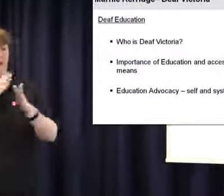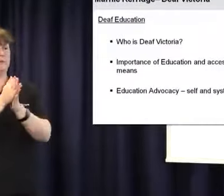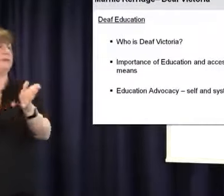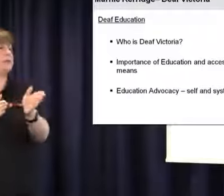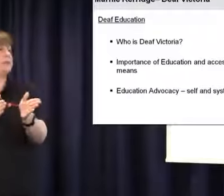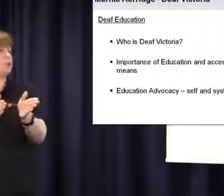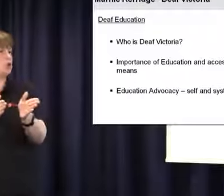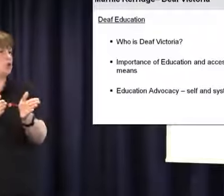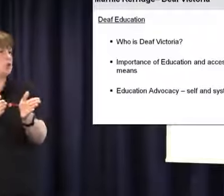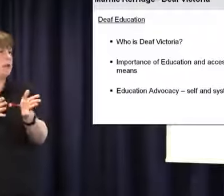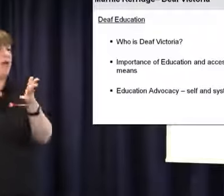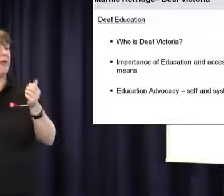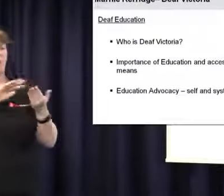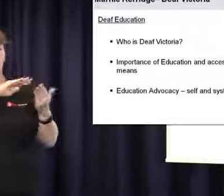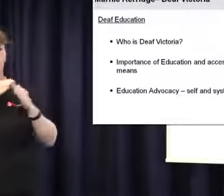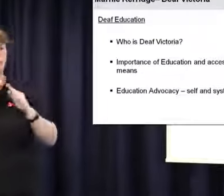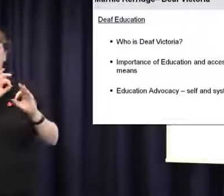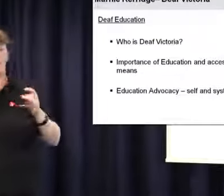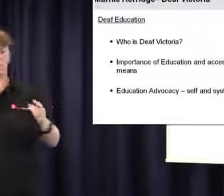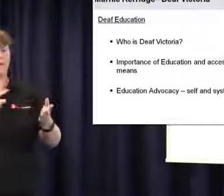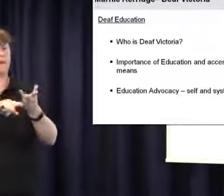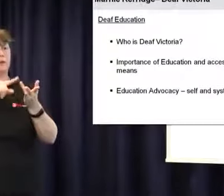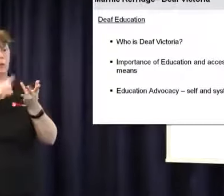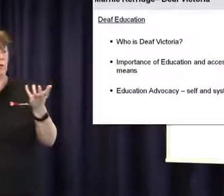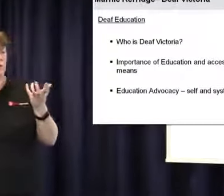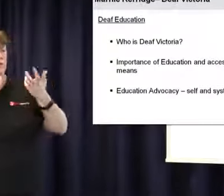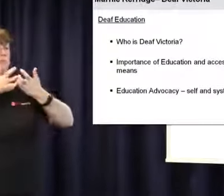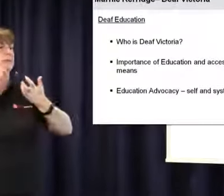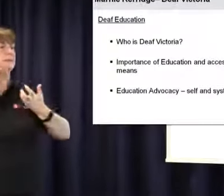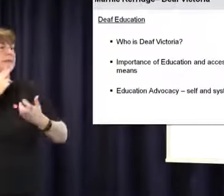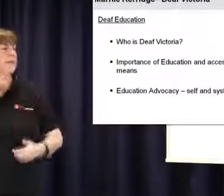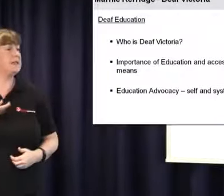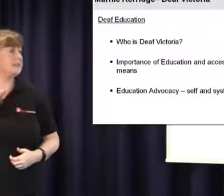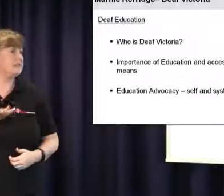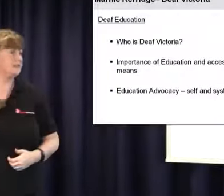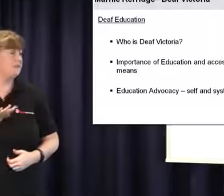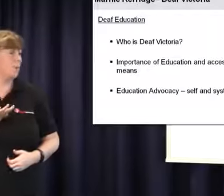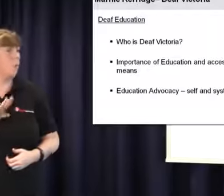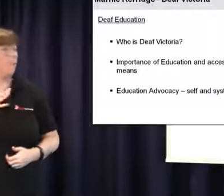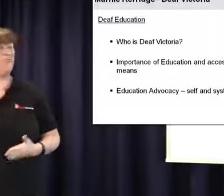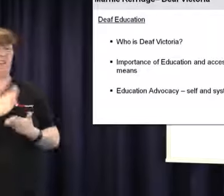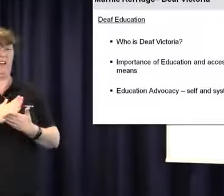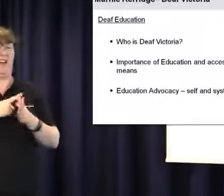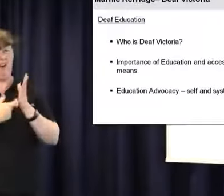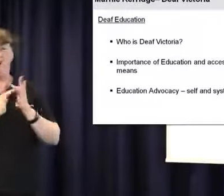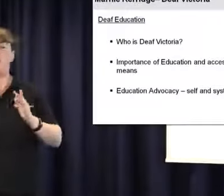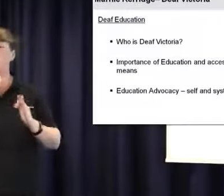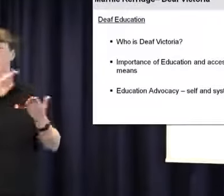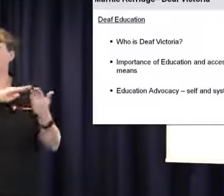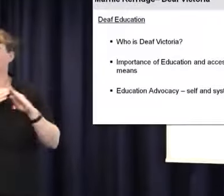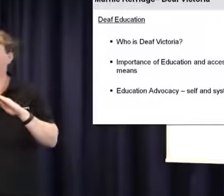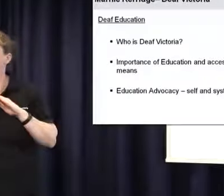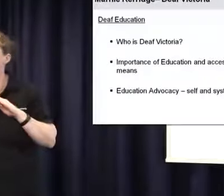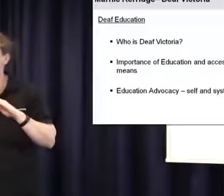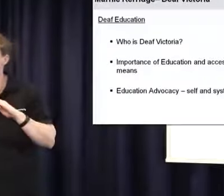especially when you compare it to their hearing peers. I believe it's because the system is